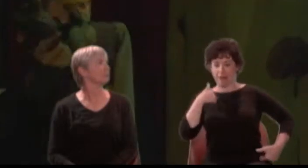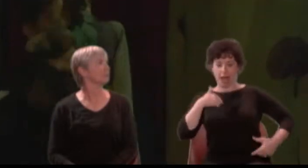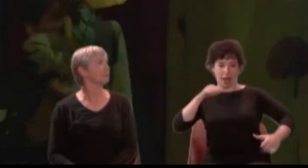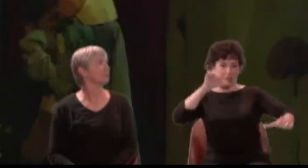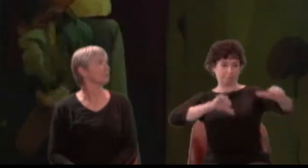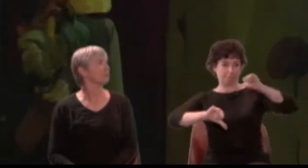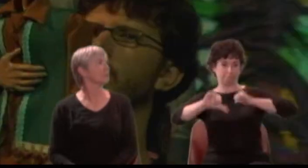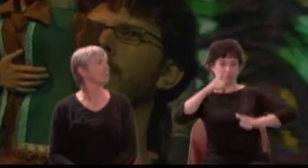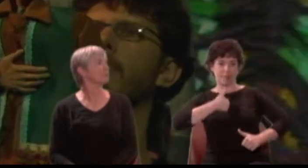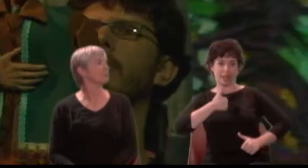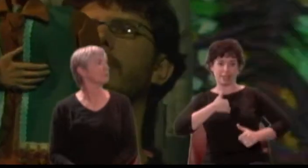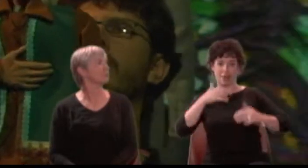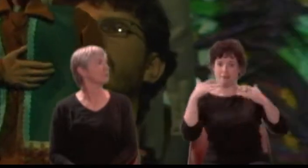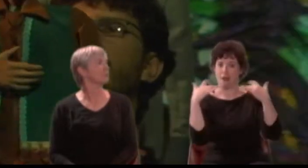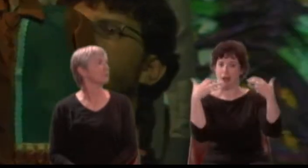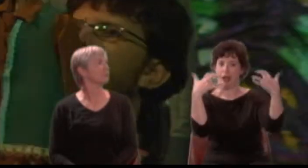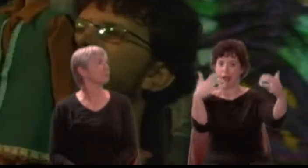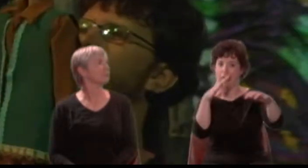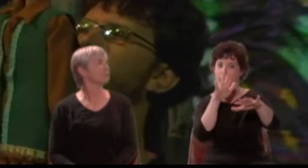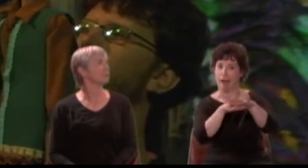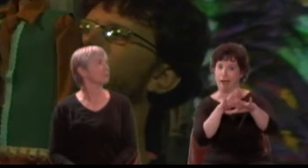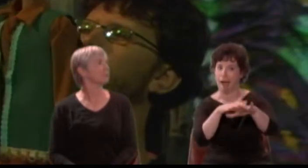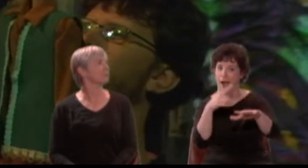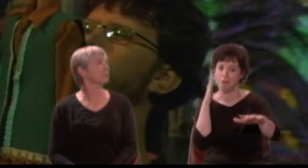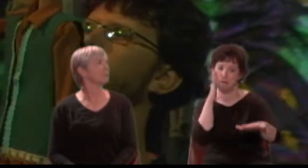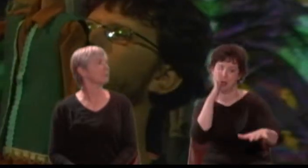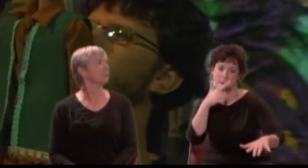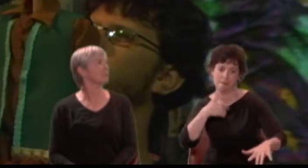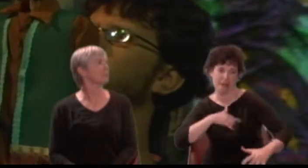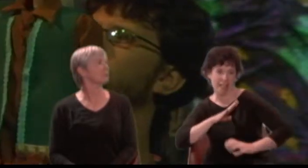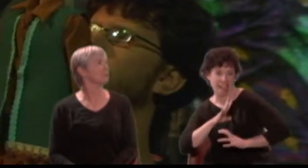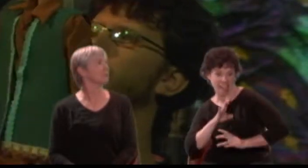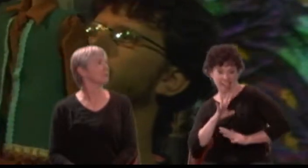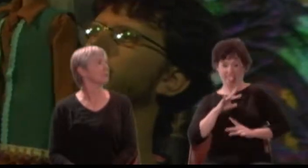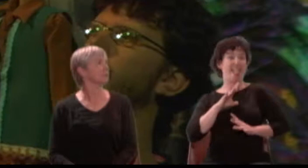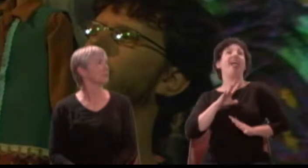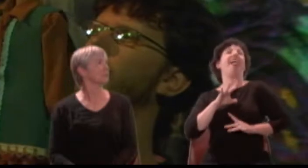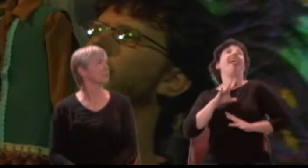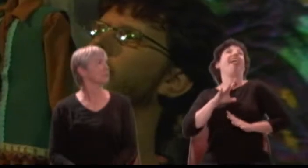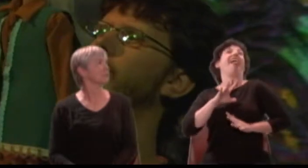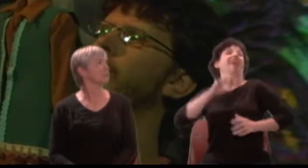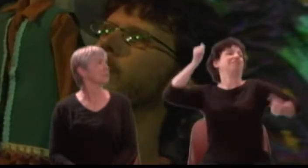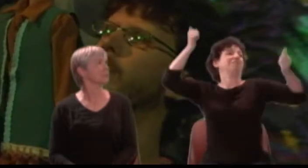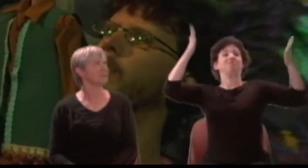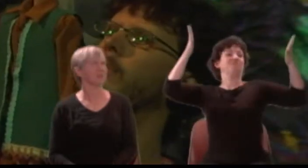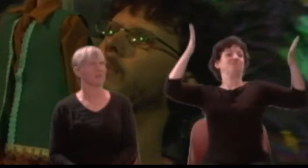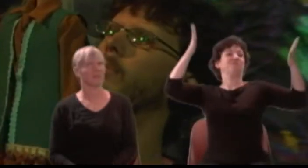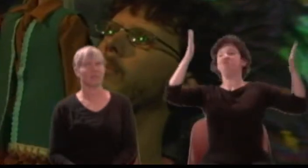{shouting} I will move stooooorms!